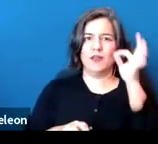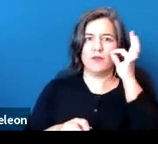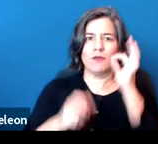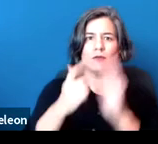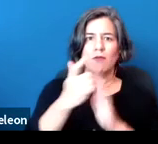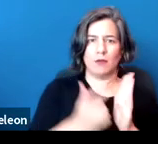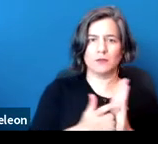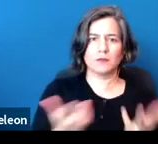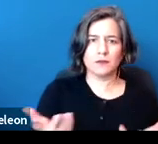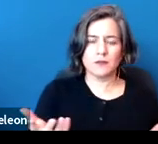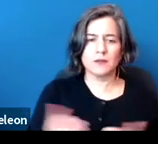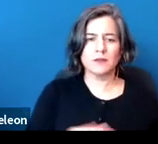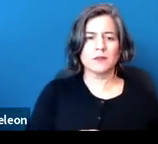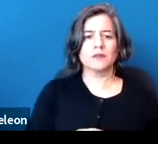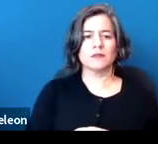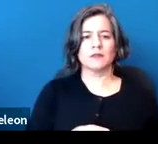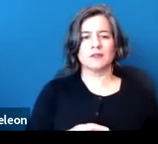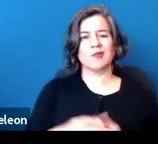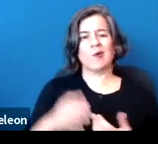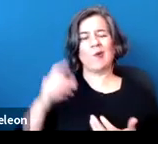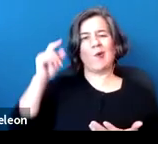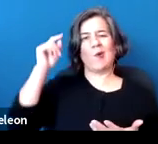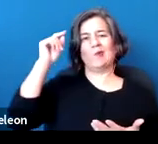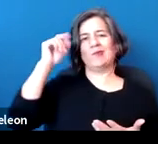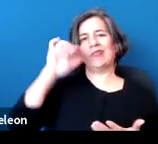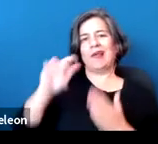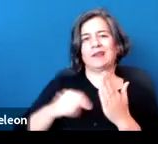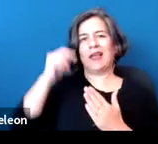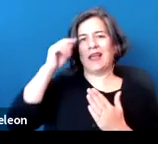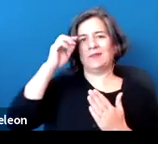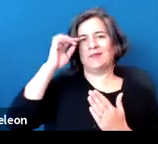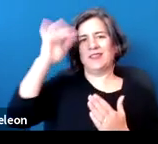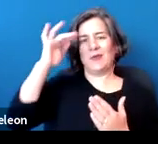So the theory was, if it's not broke, don't fix it, and therefore,